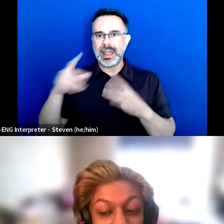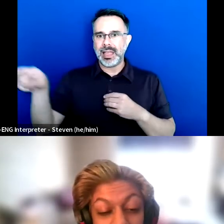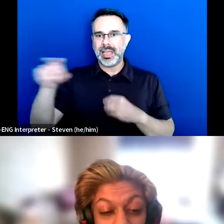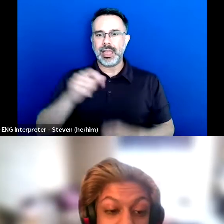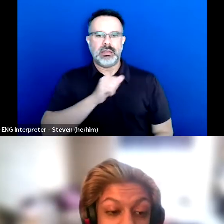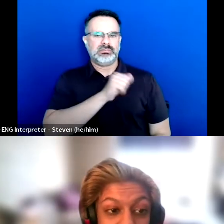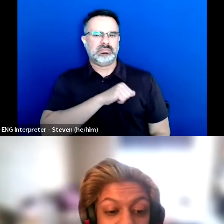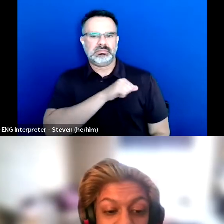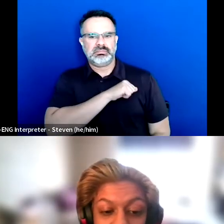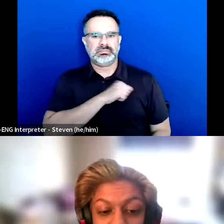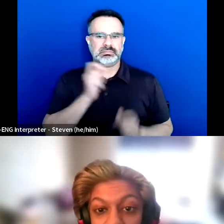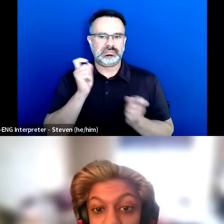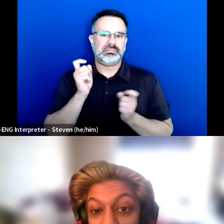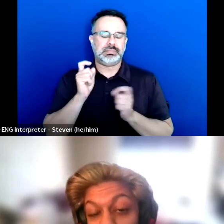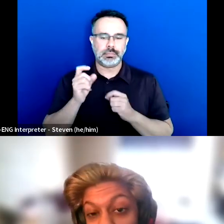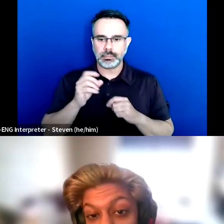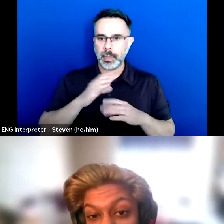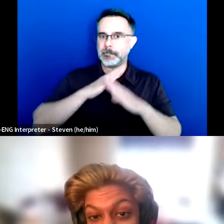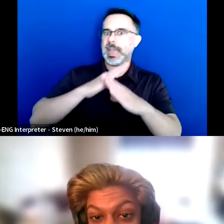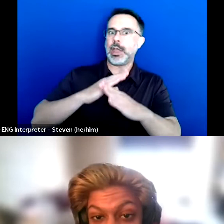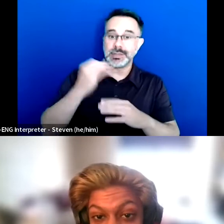of barriers if I was open about my disability.